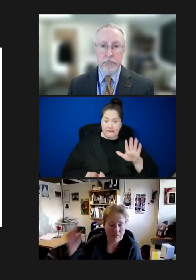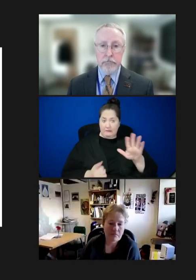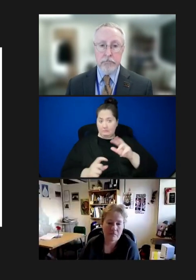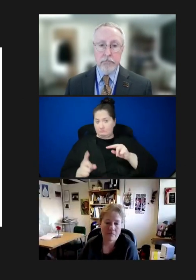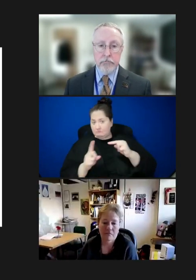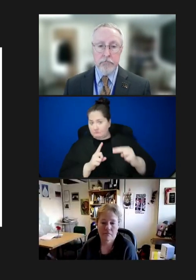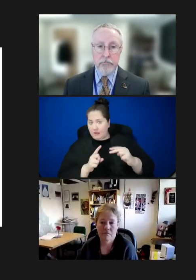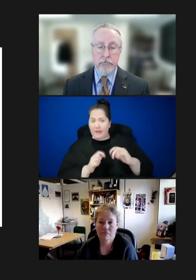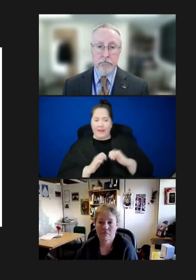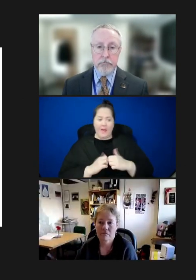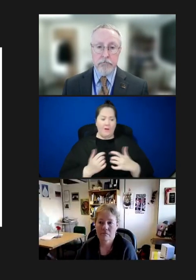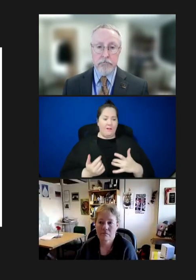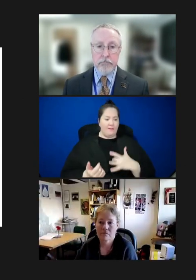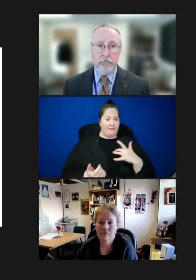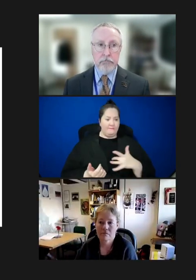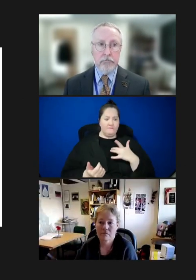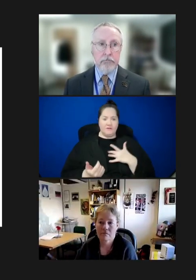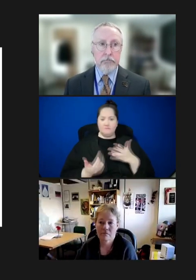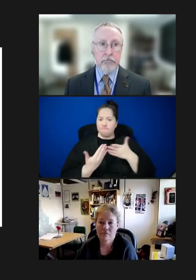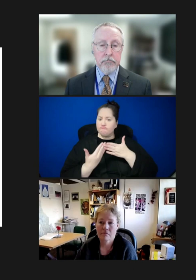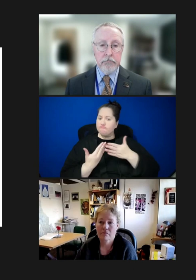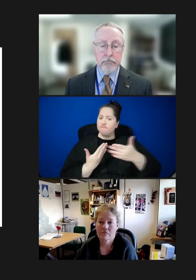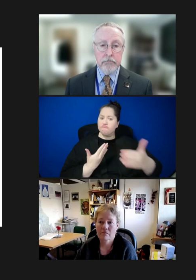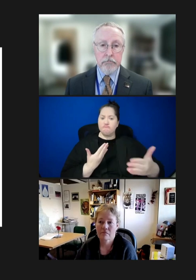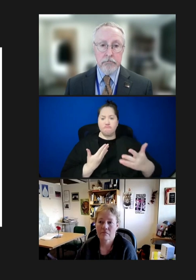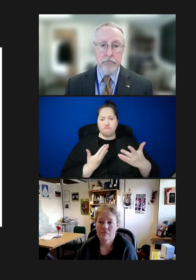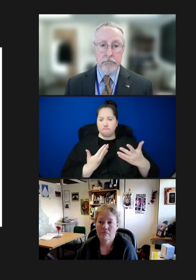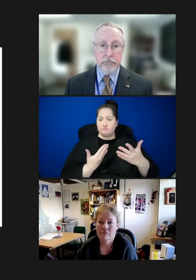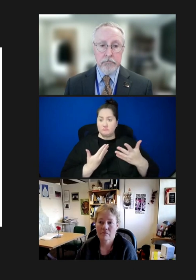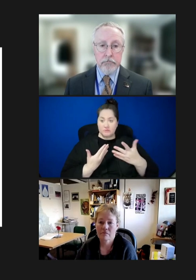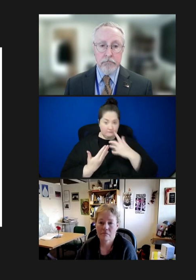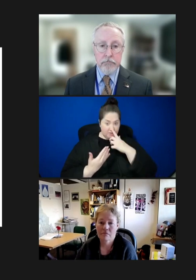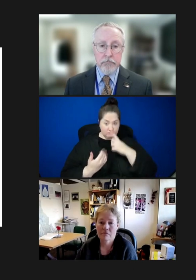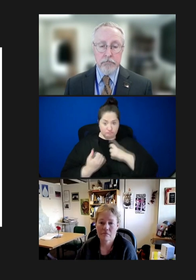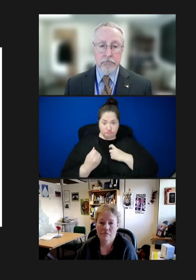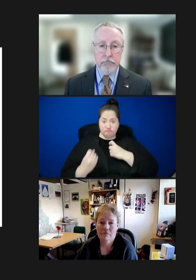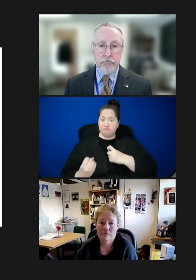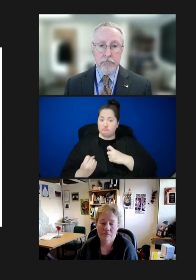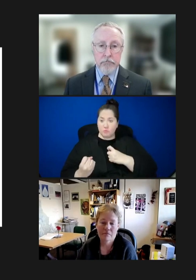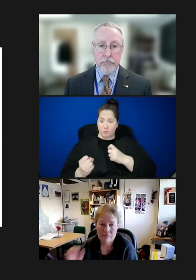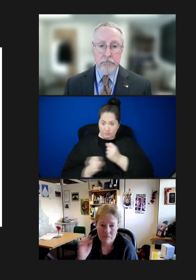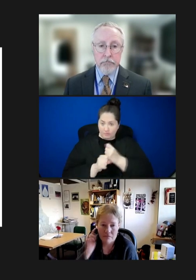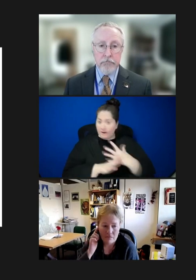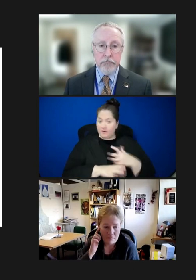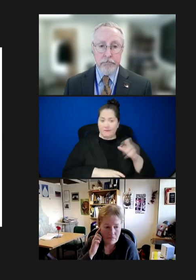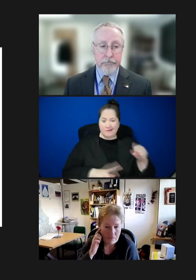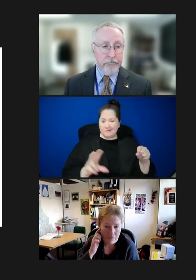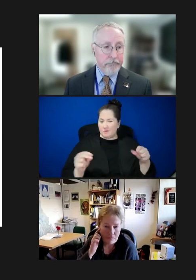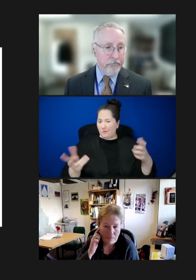how they feel going forward with respect to how robust they feel we are prepared. Thank you.